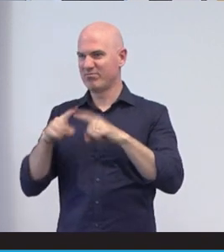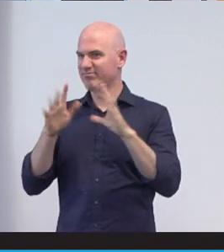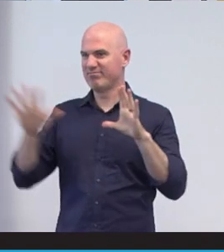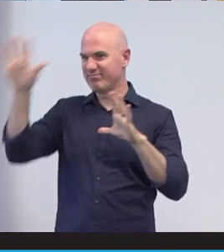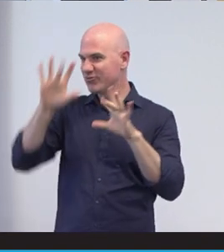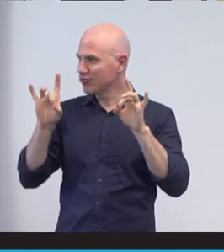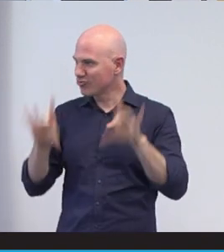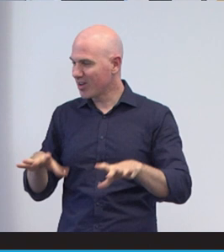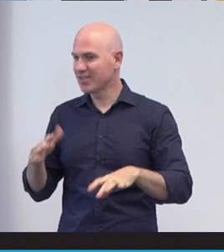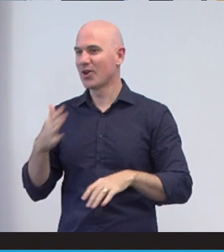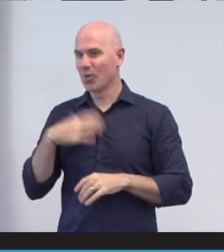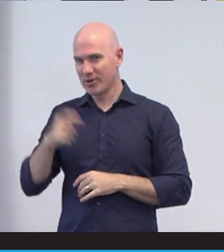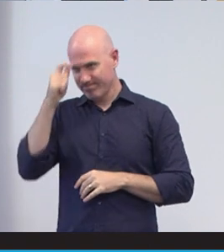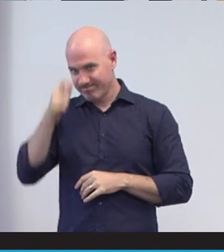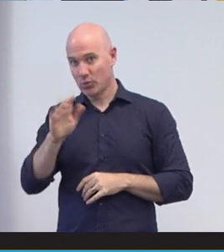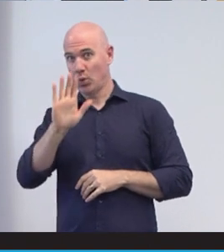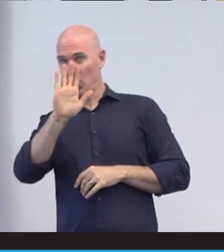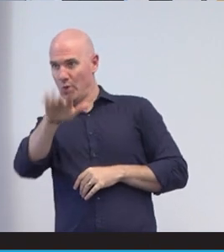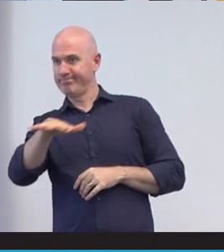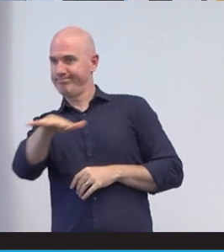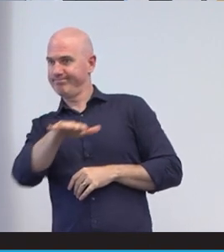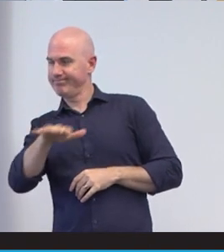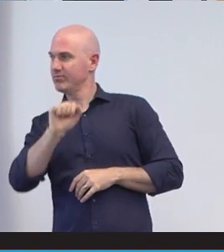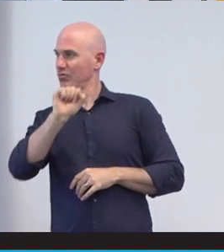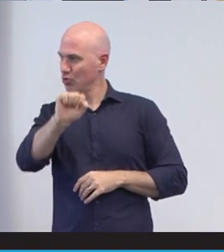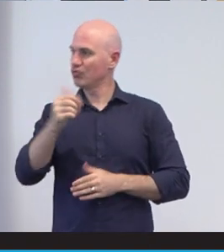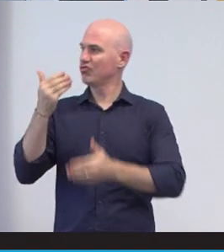And I would like to pay our respects to their traditional ideas and custodians and pay our